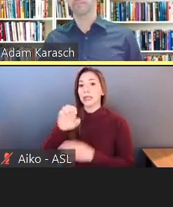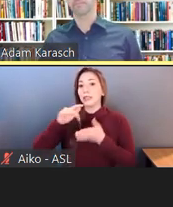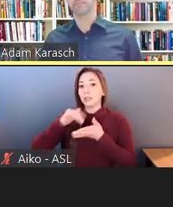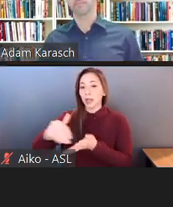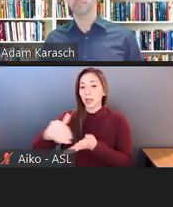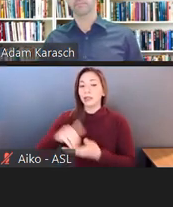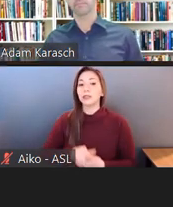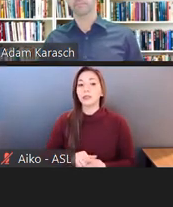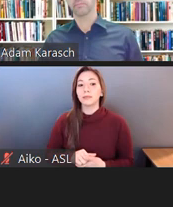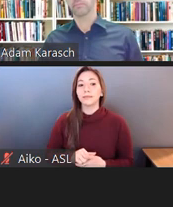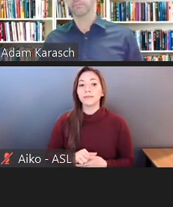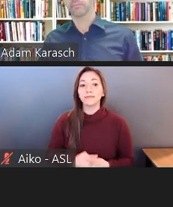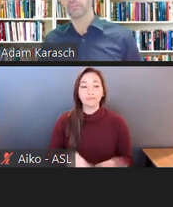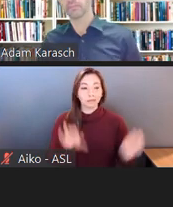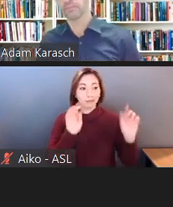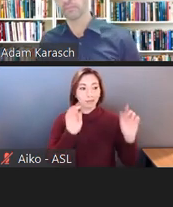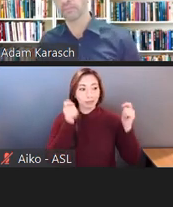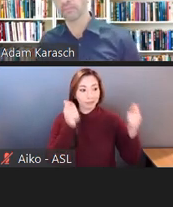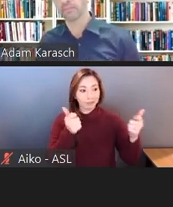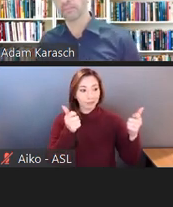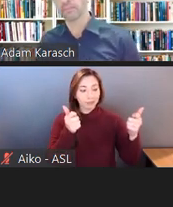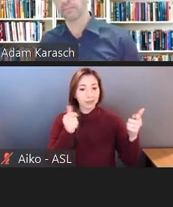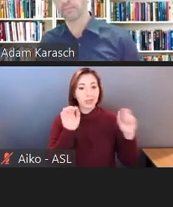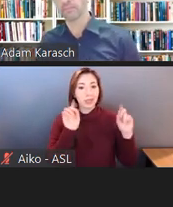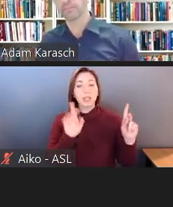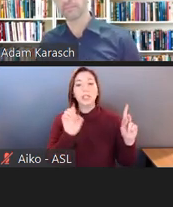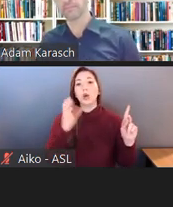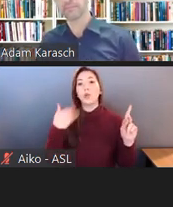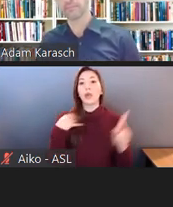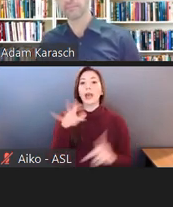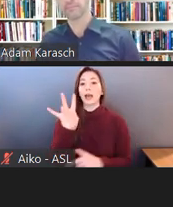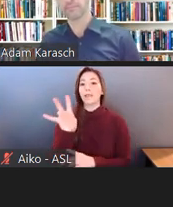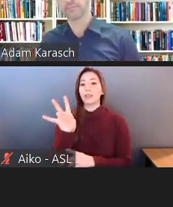All right, so we have 71 case studies. No, I'm just teasing.